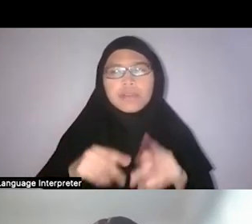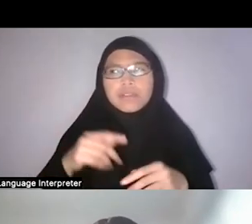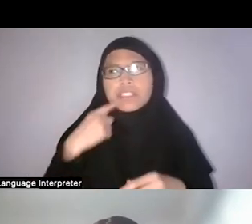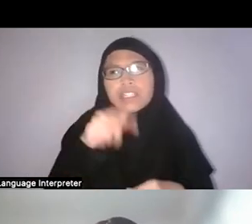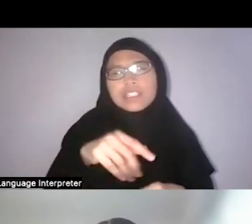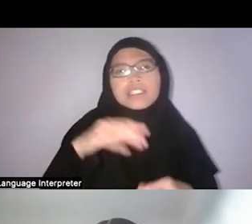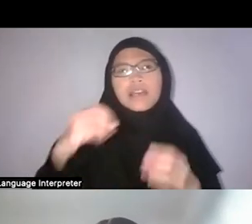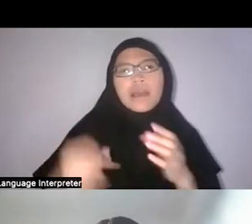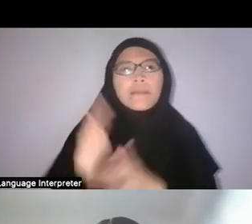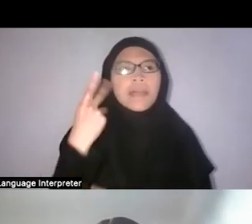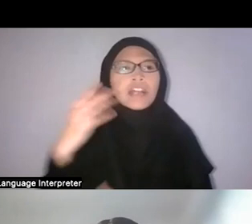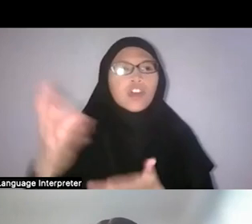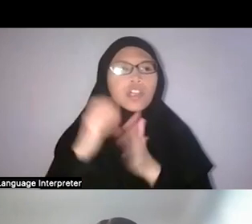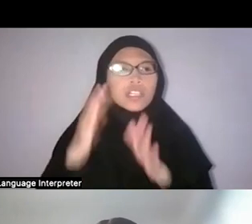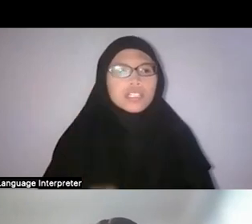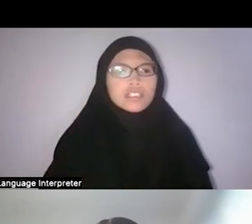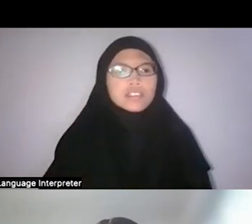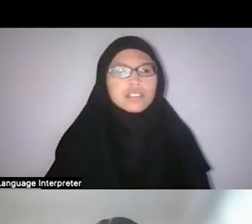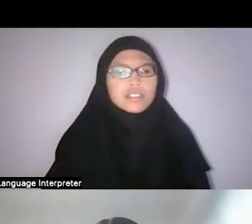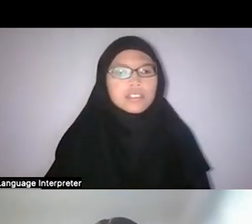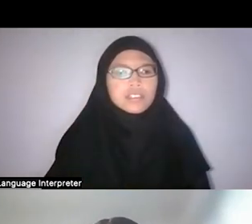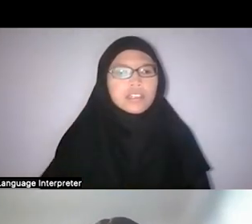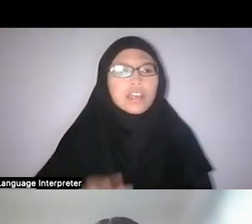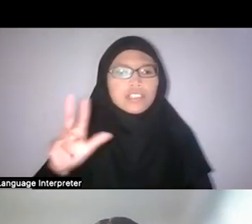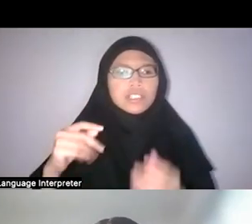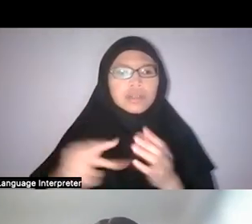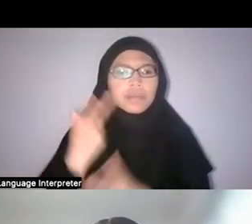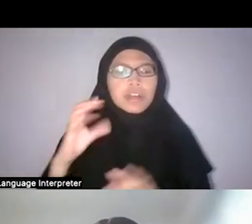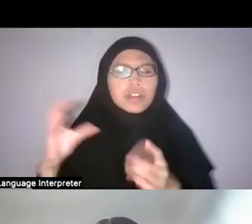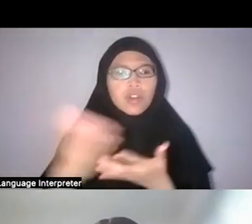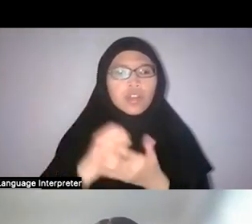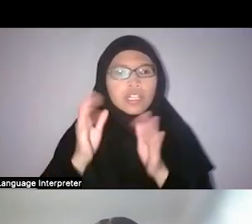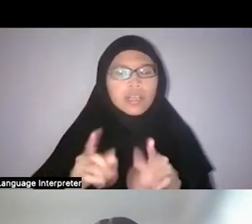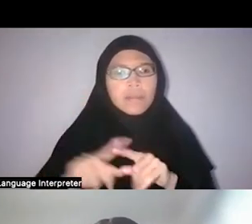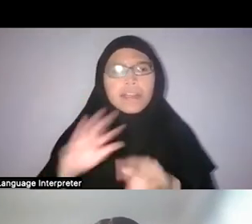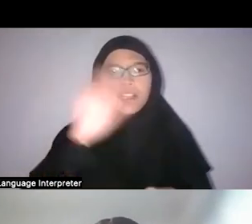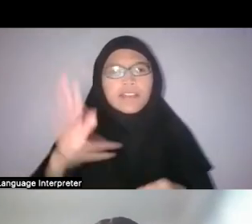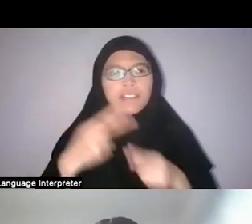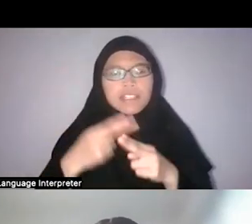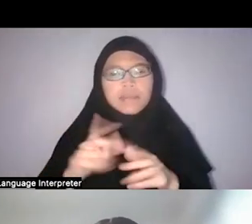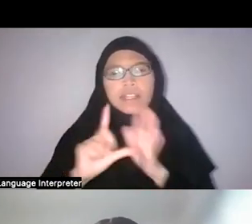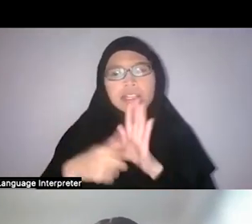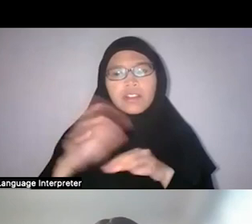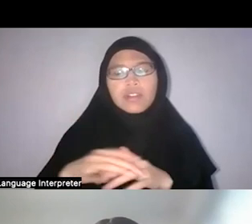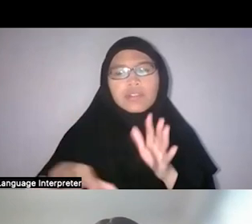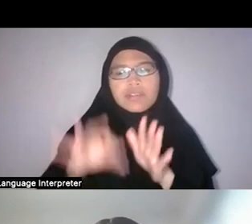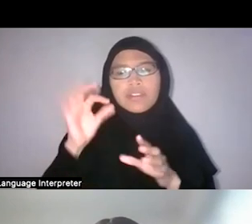He had three plant collectors with him and they were never named. And then later on we find out that, oh, it could have been Ahmad Hassan.